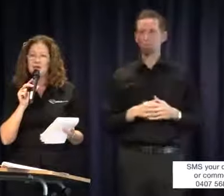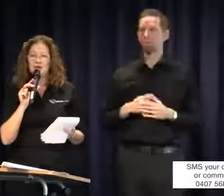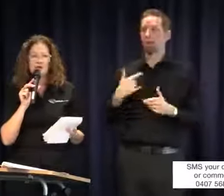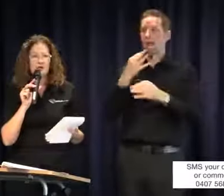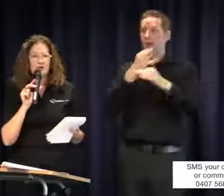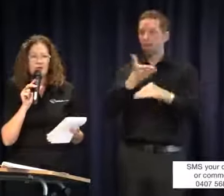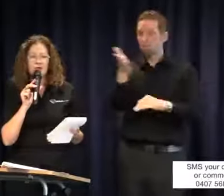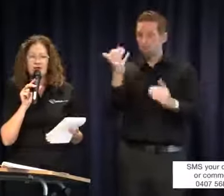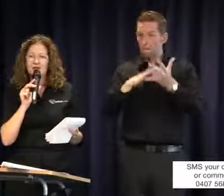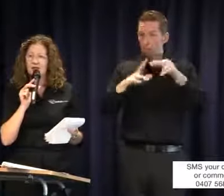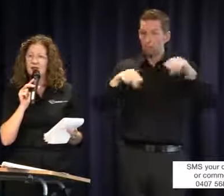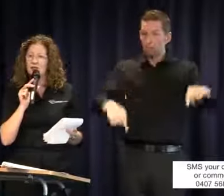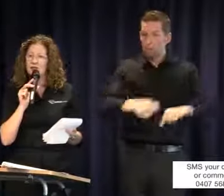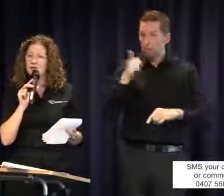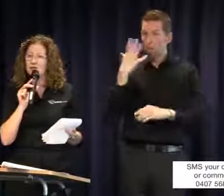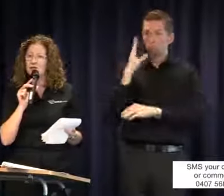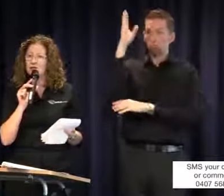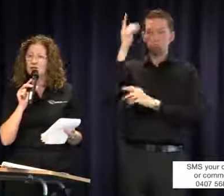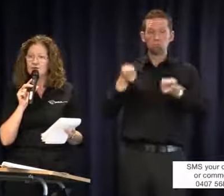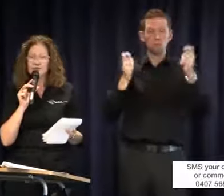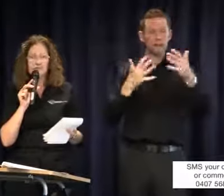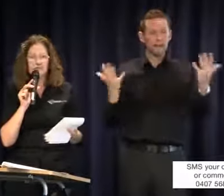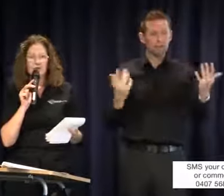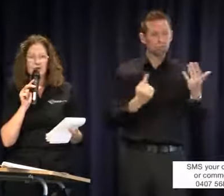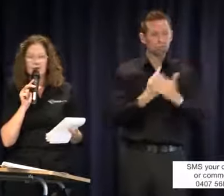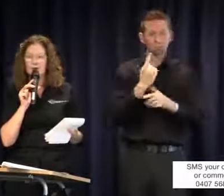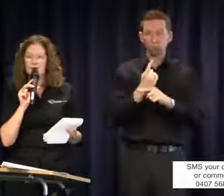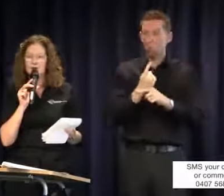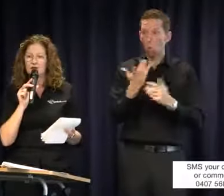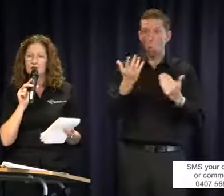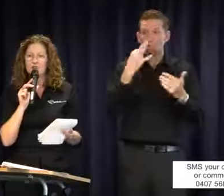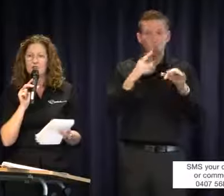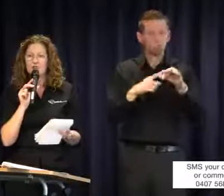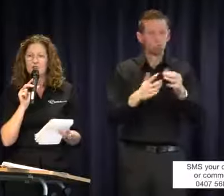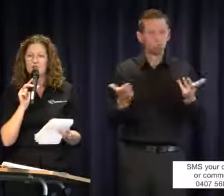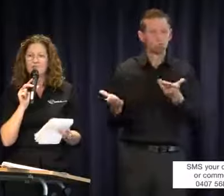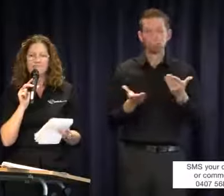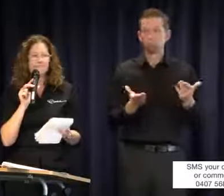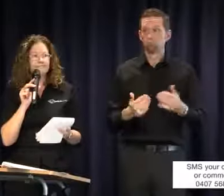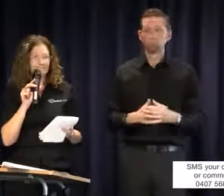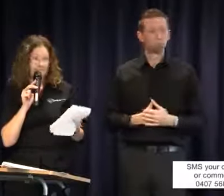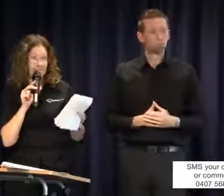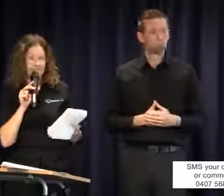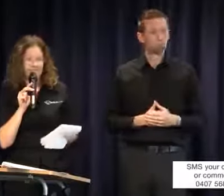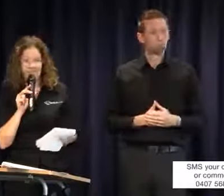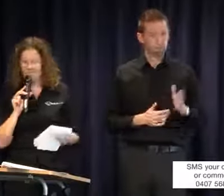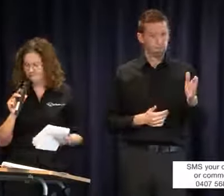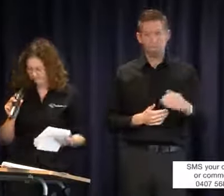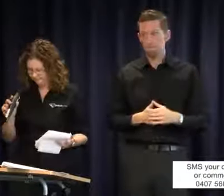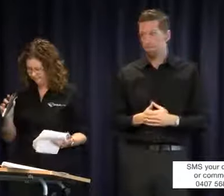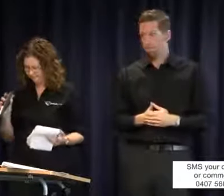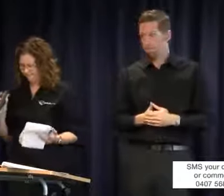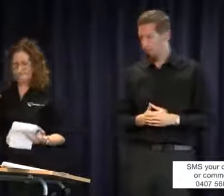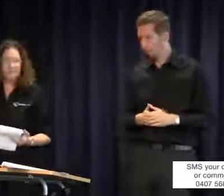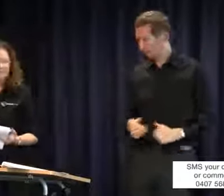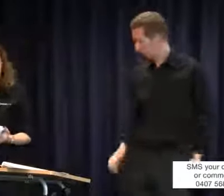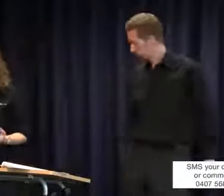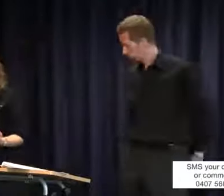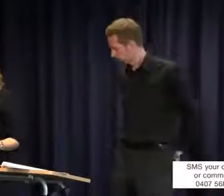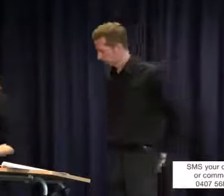would like to raise any issues or ask a question?